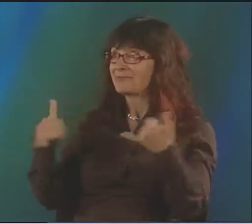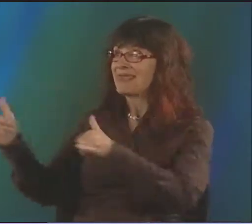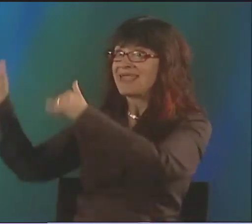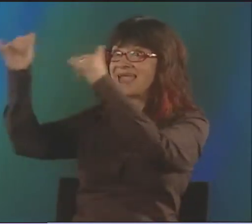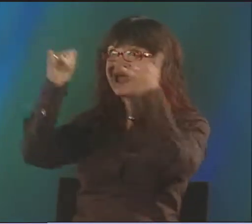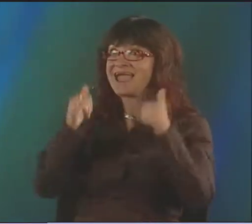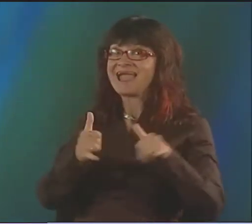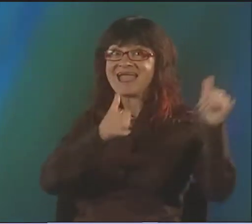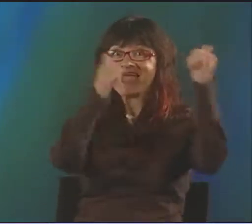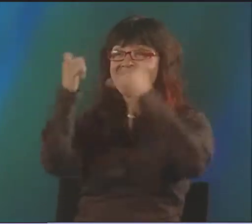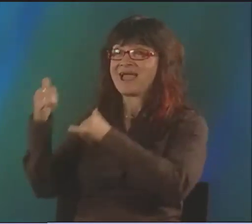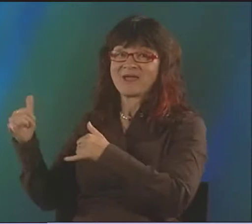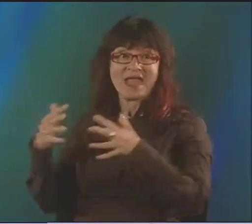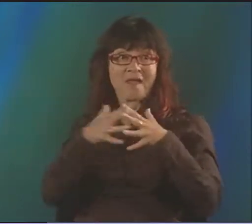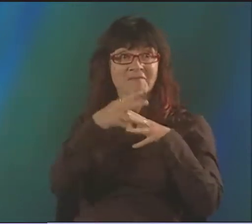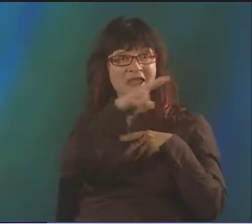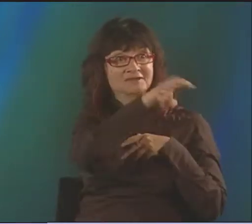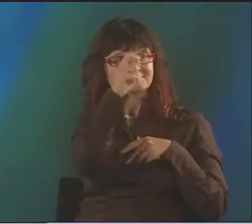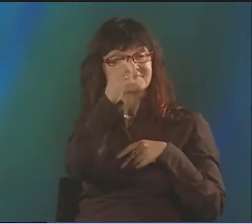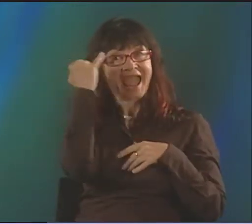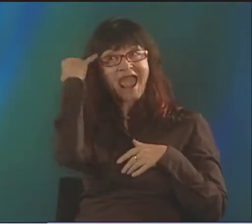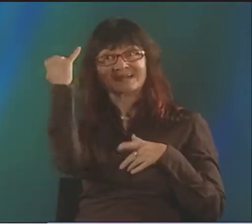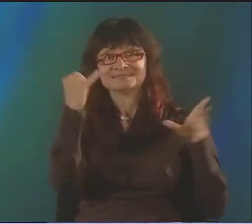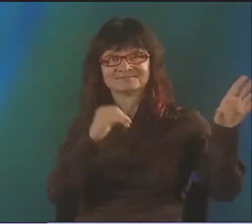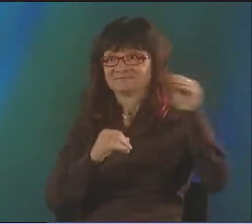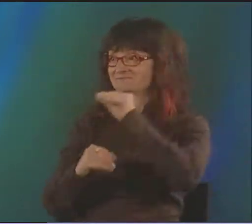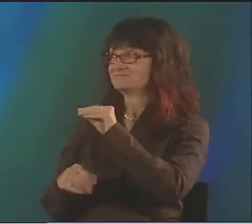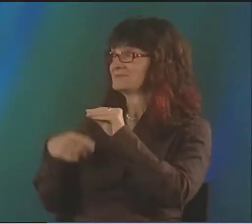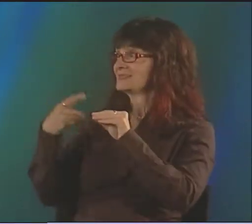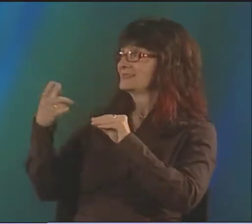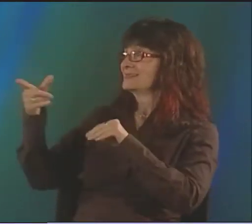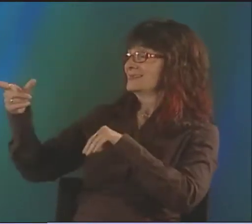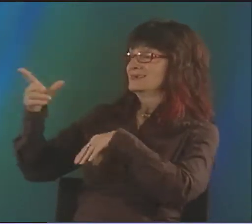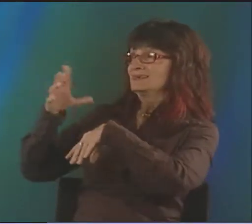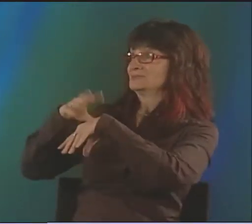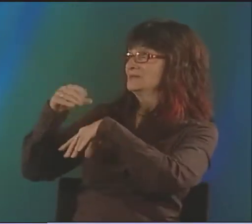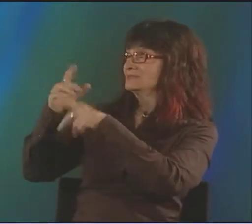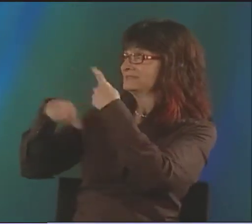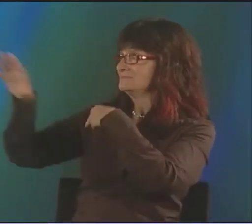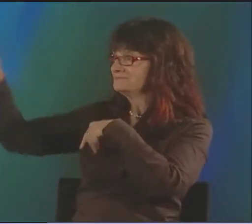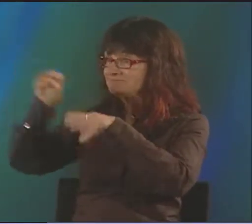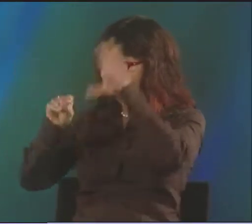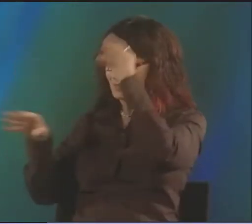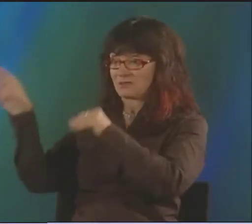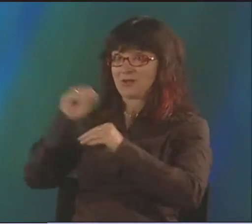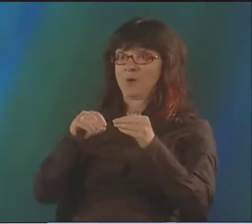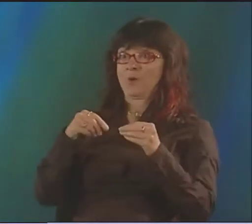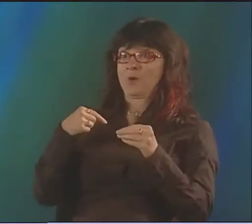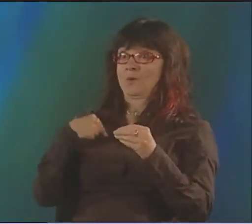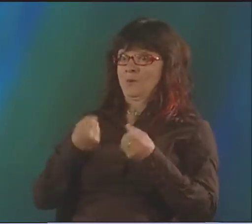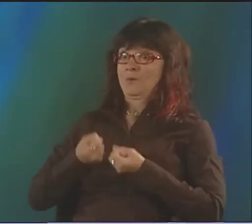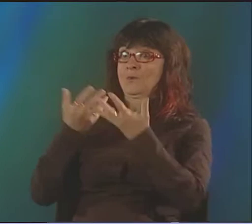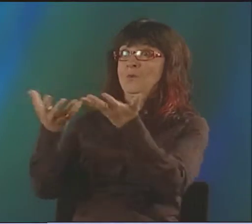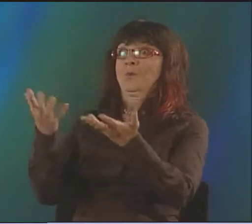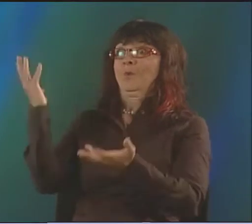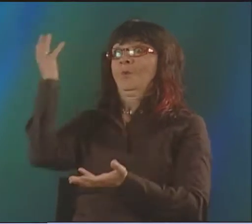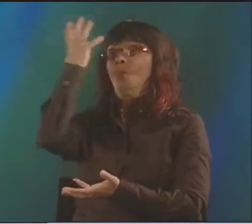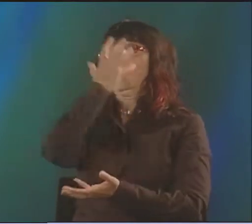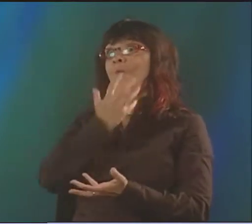AND HOW MUCH PLAY THERE IS IN ALL OF THEM. WHAT I DO IS I BORROW IDEAS OR BORROW SIGNS FROM ALL THESE DIFFERENT LANGUAGES